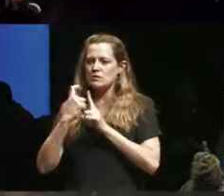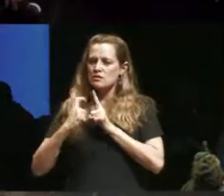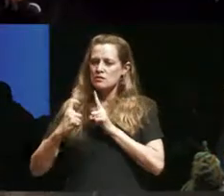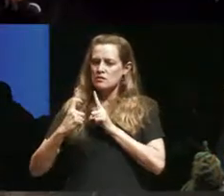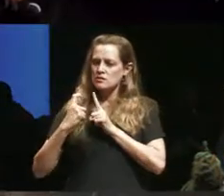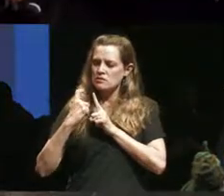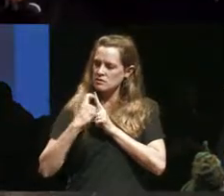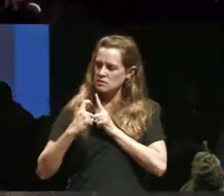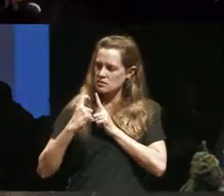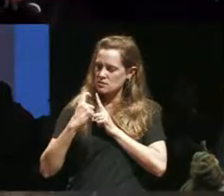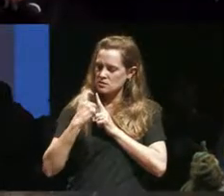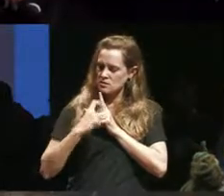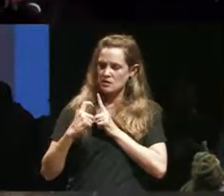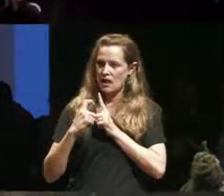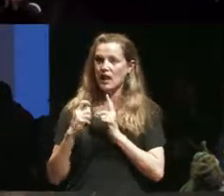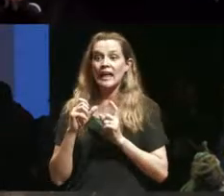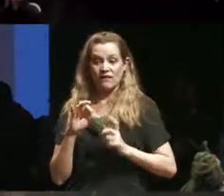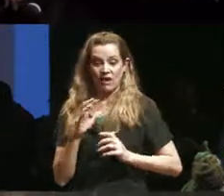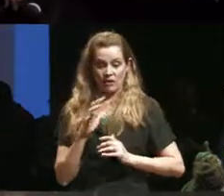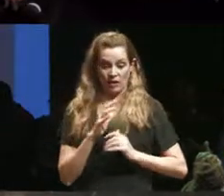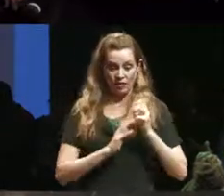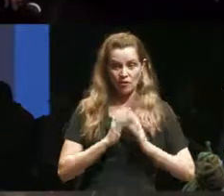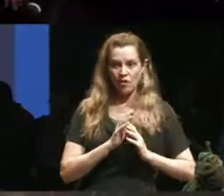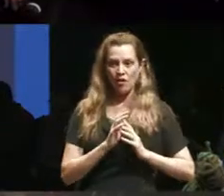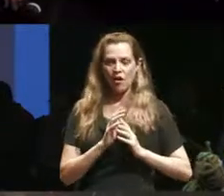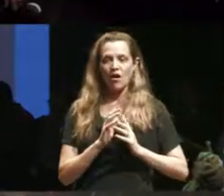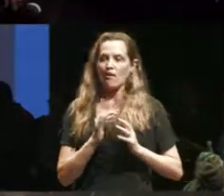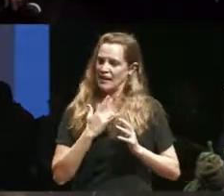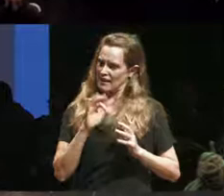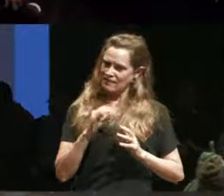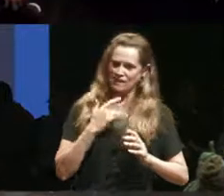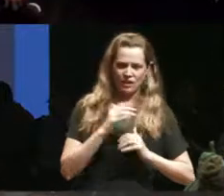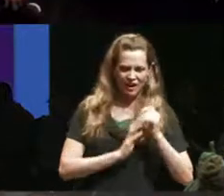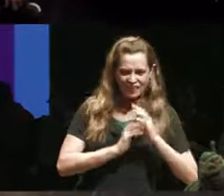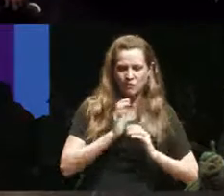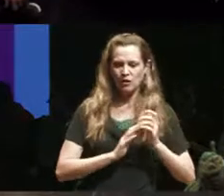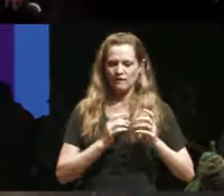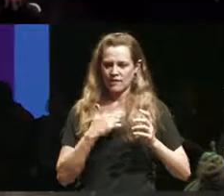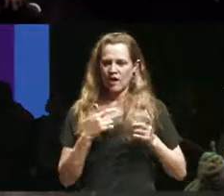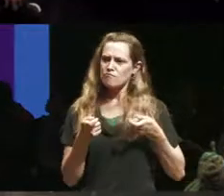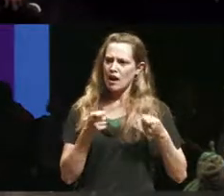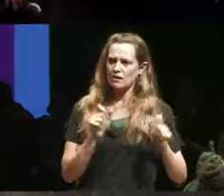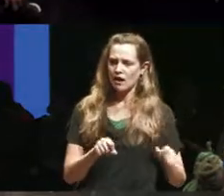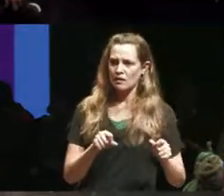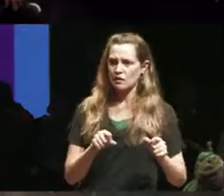manage if I'm feeling comfortable if I'm feeling included but she started to do that thing which is part of sometimes it's like it was part of the mainstream